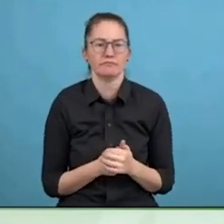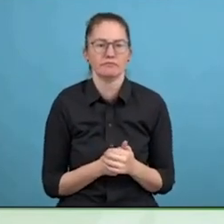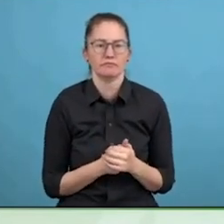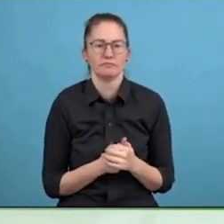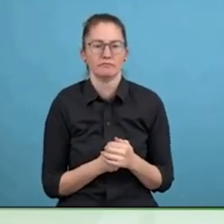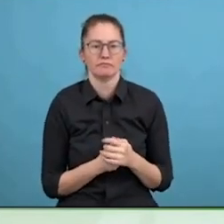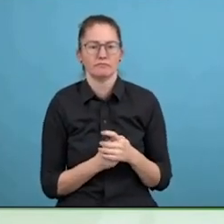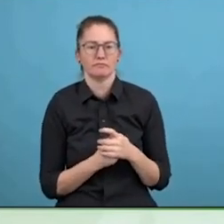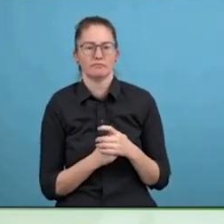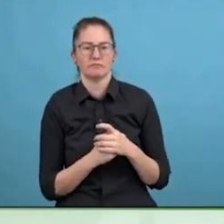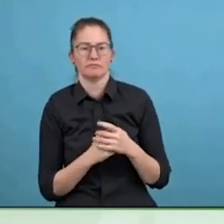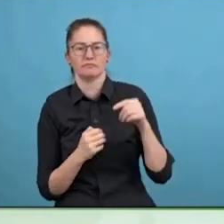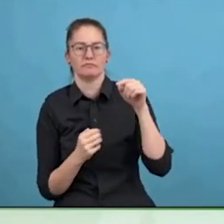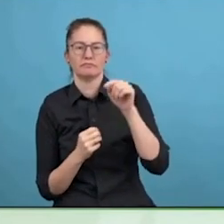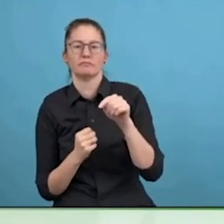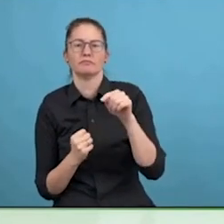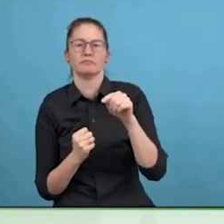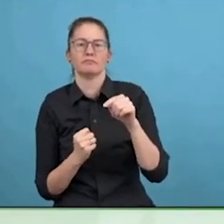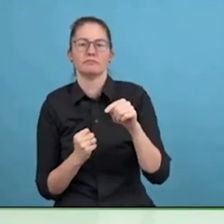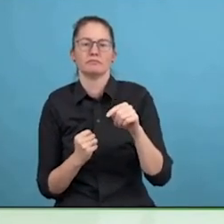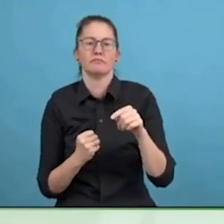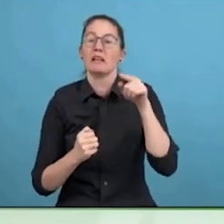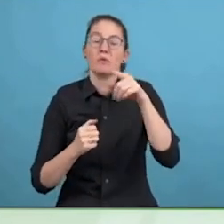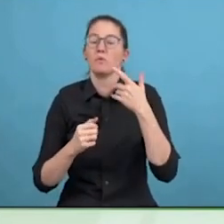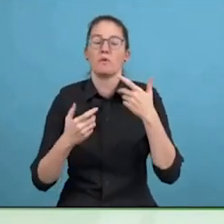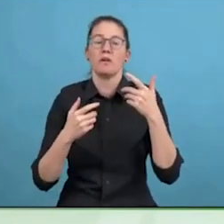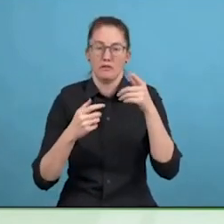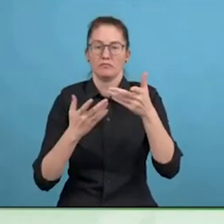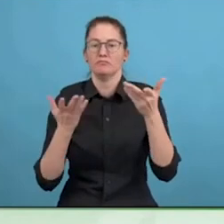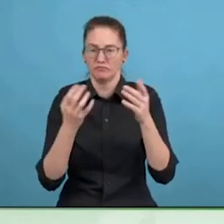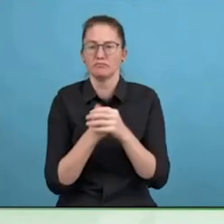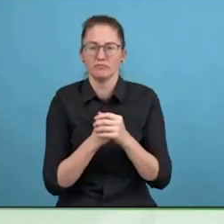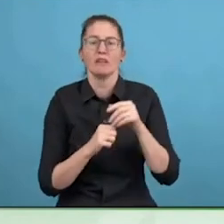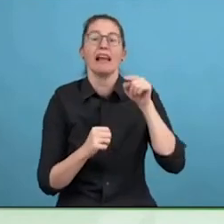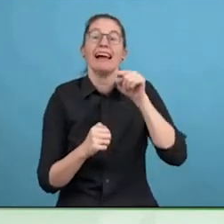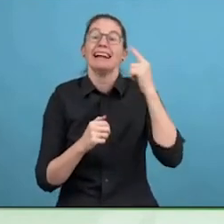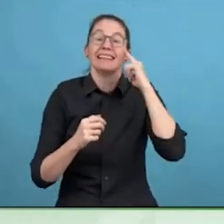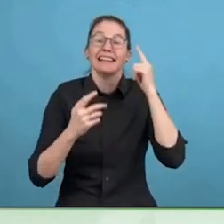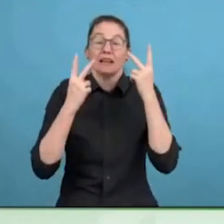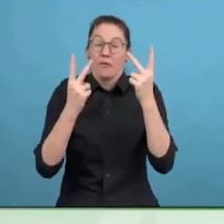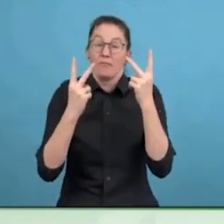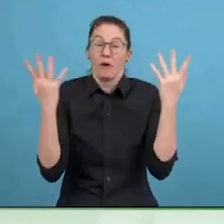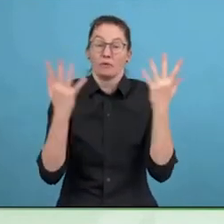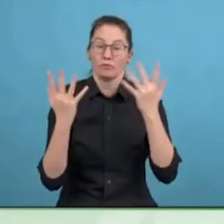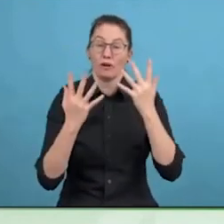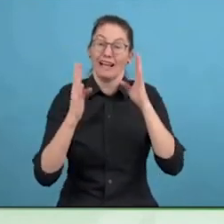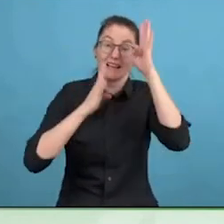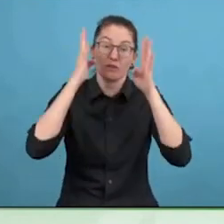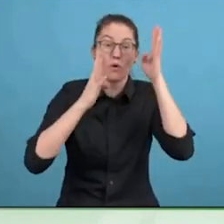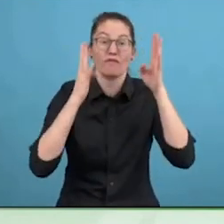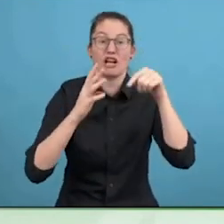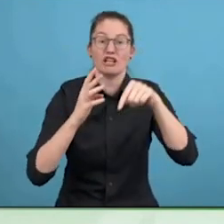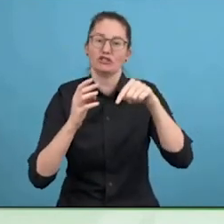this user centred design issue. One of my former students says that user centred design is only as